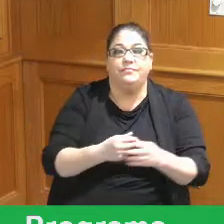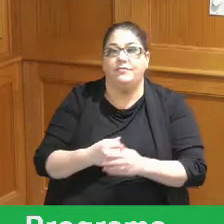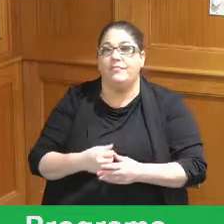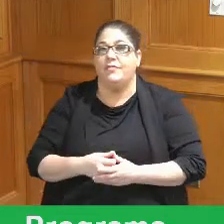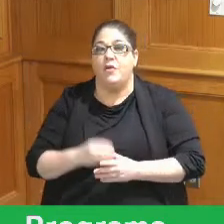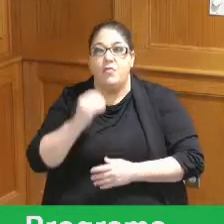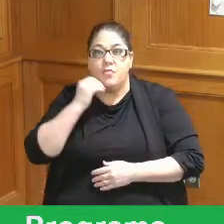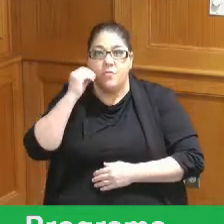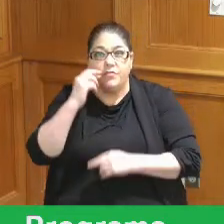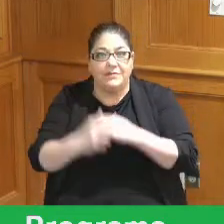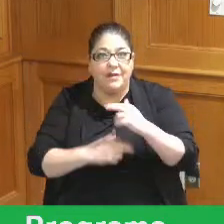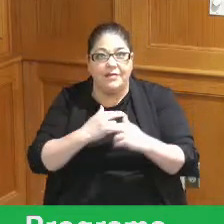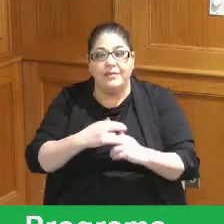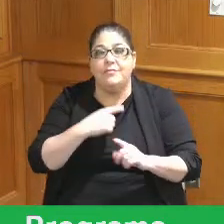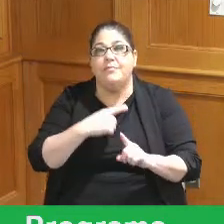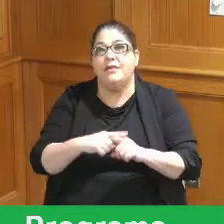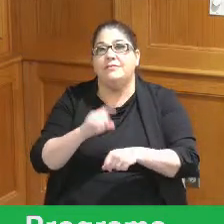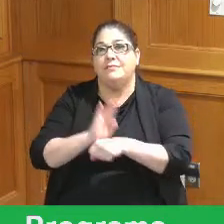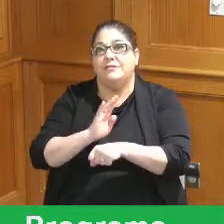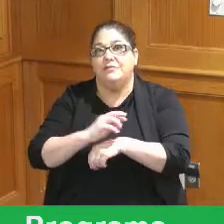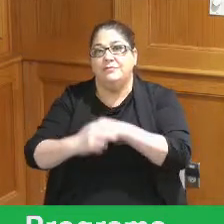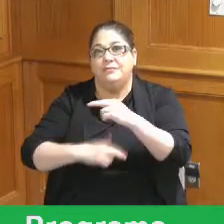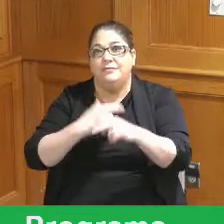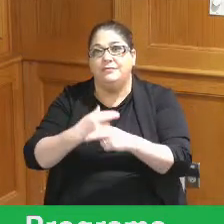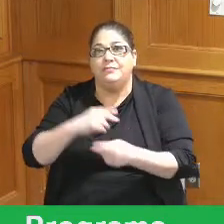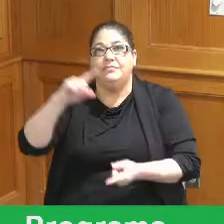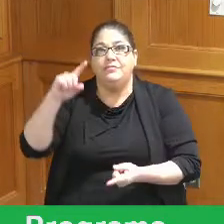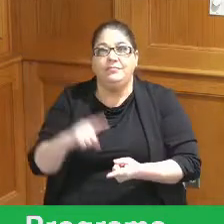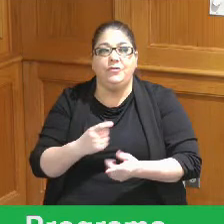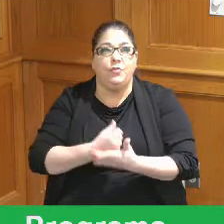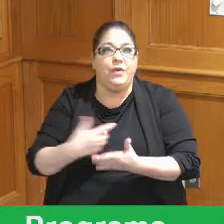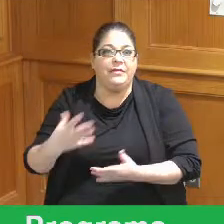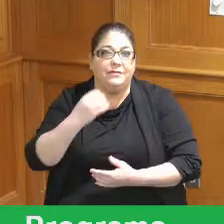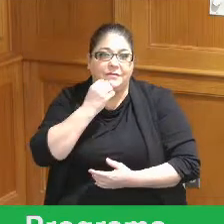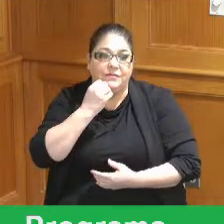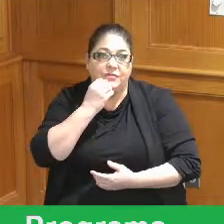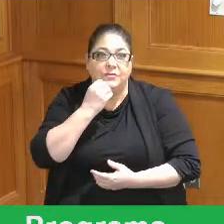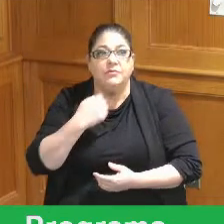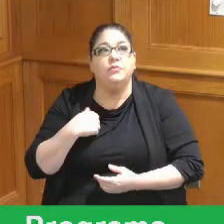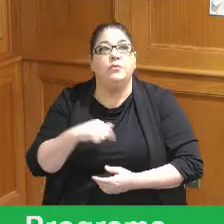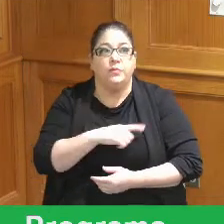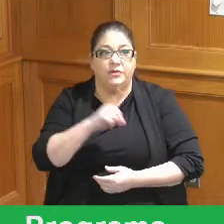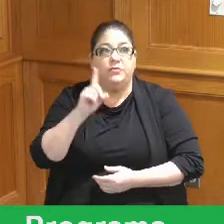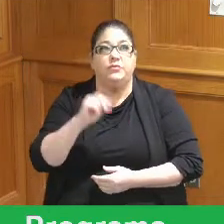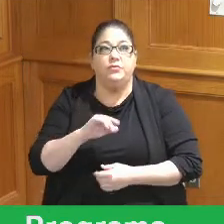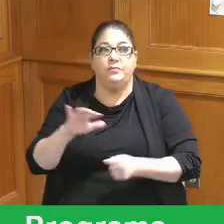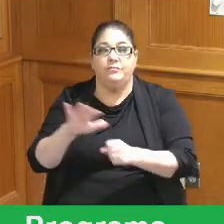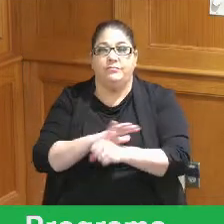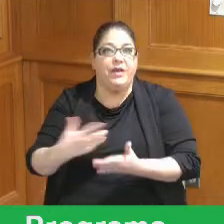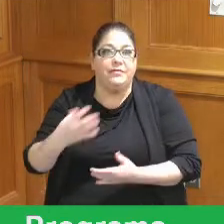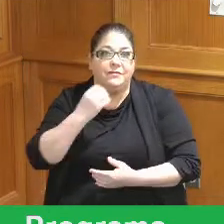campaigns and also campaigns around reducing waste of food we do fund a full-time Sheriff Deputy a